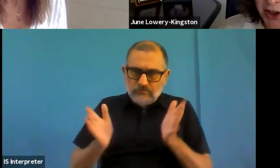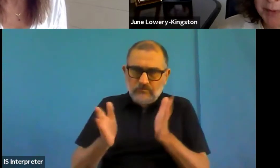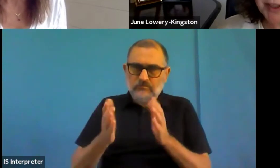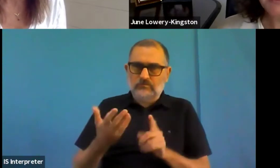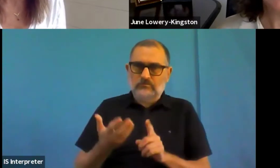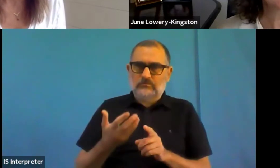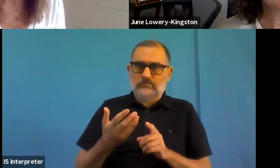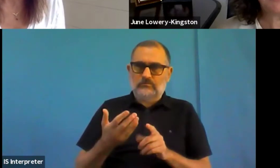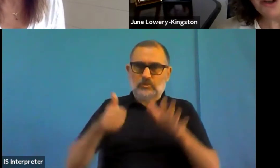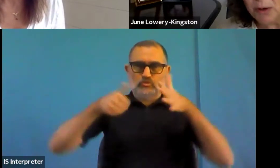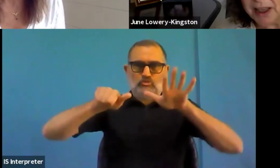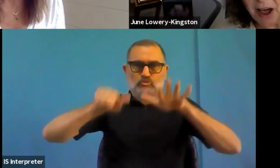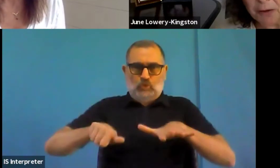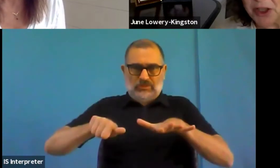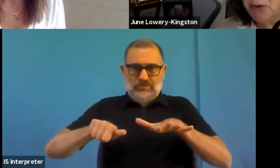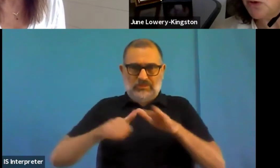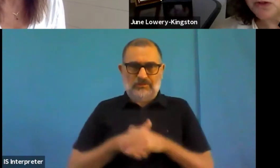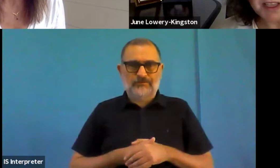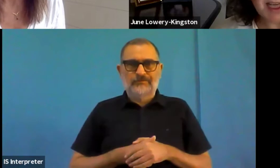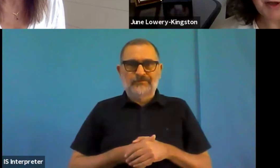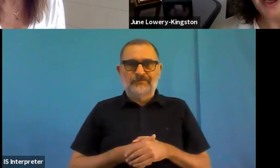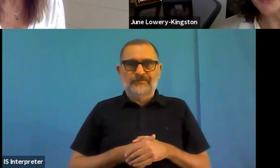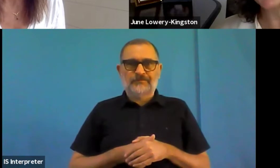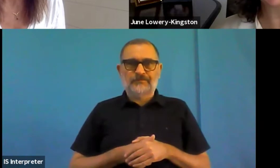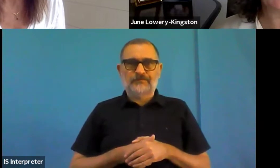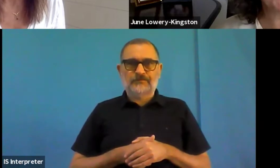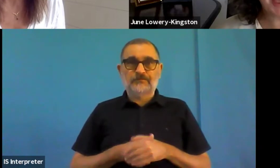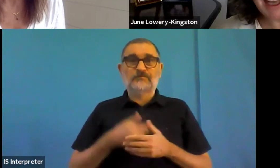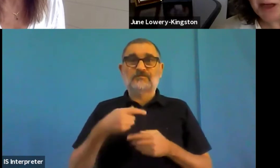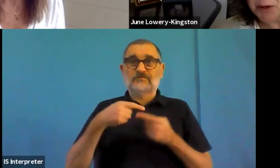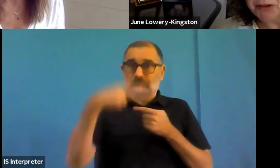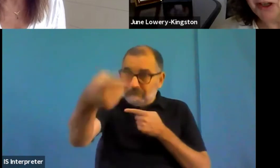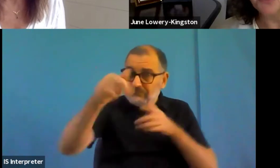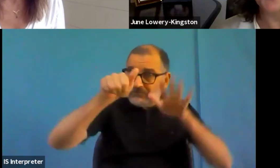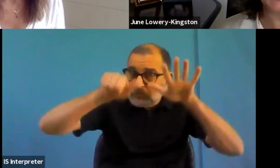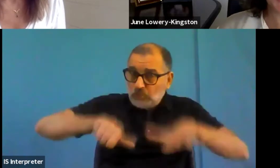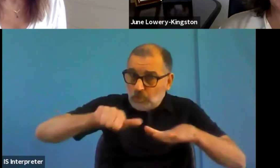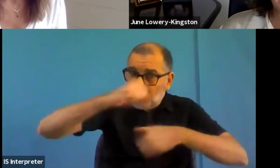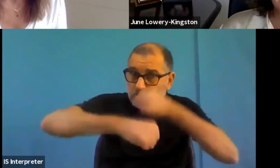And I can only encourage you all to take part in to encourage anyone you know, who's interested